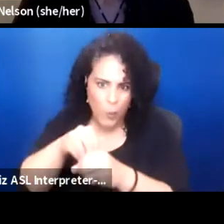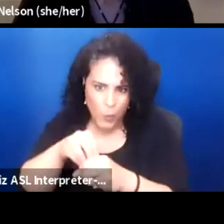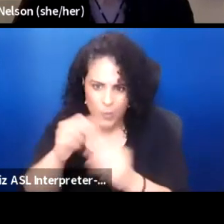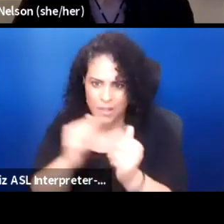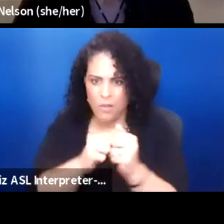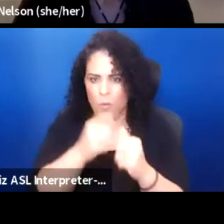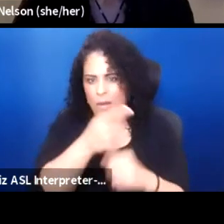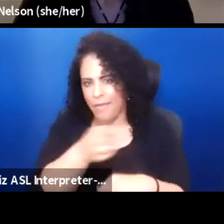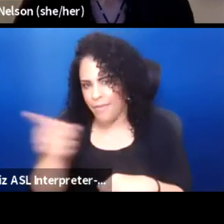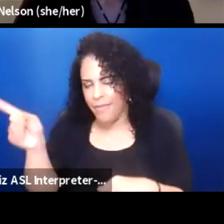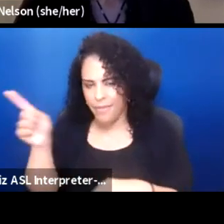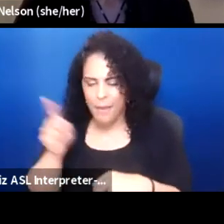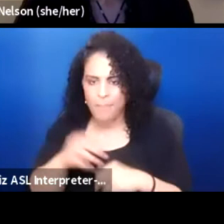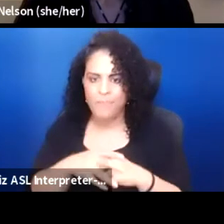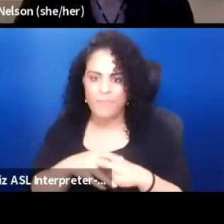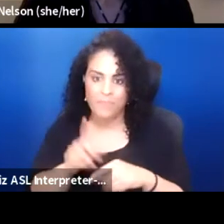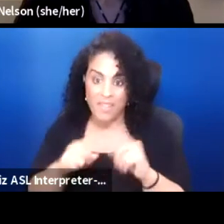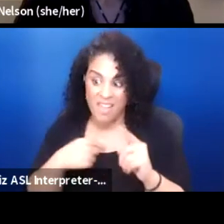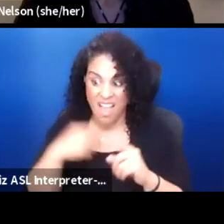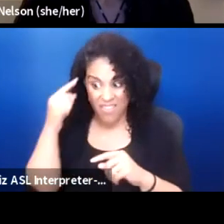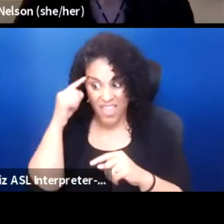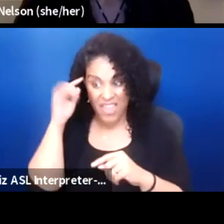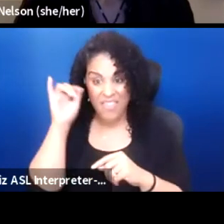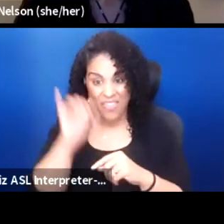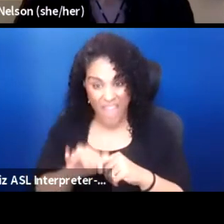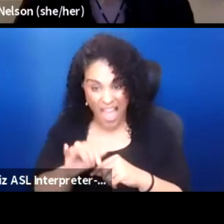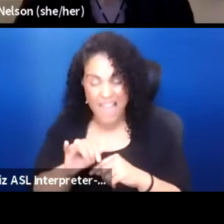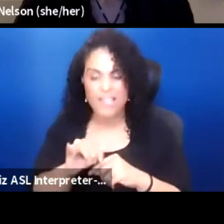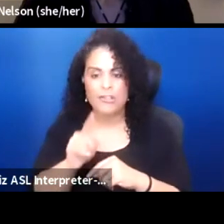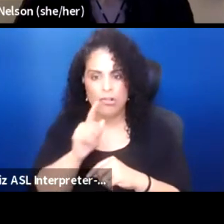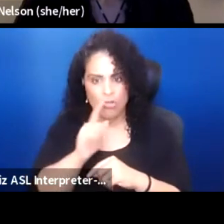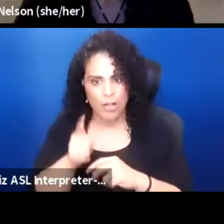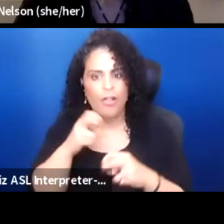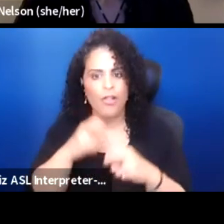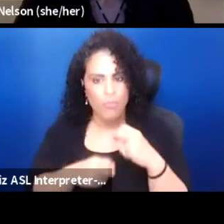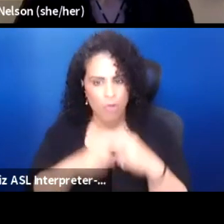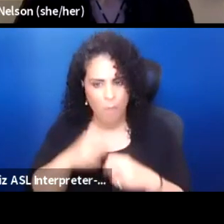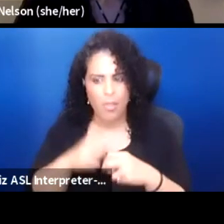And I do think that that is a real issue in theater,